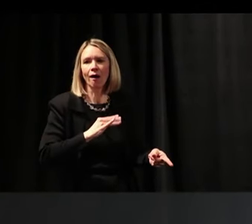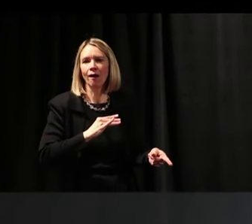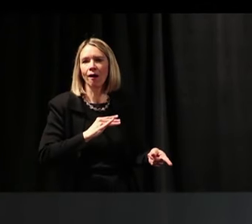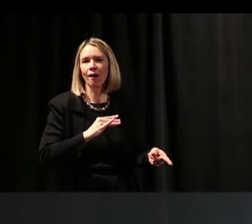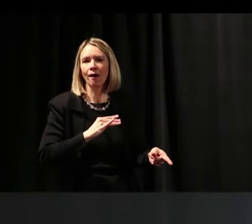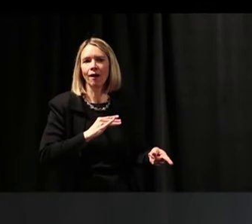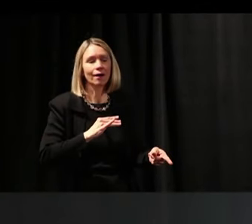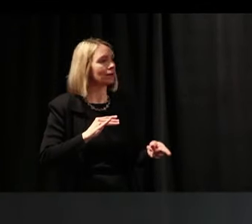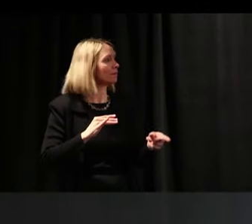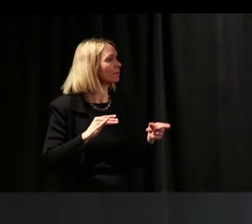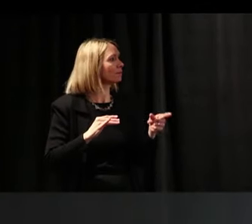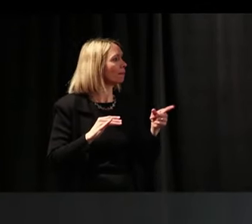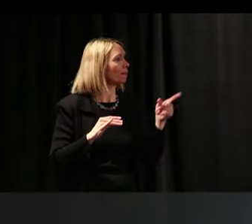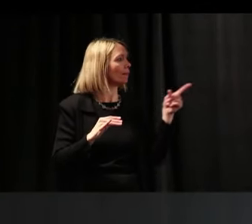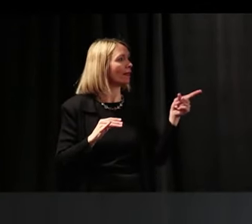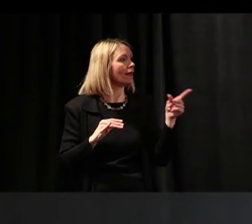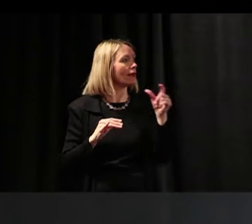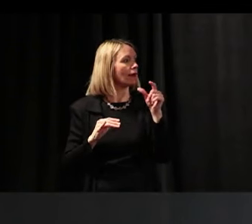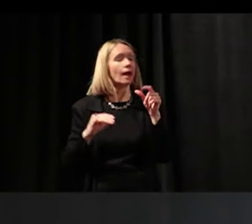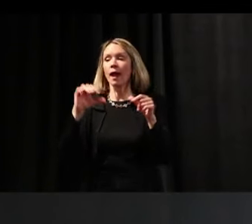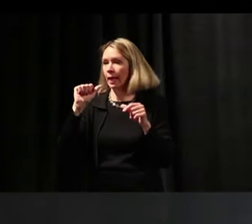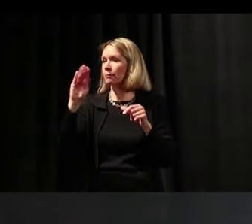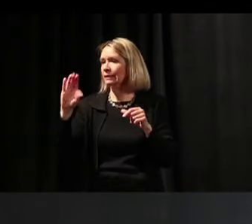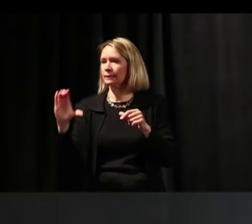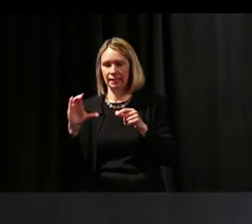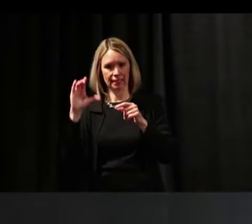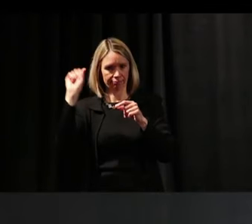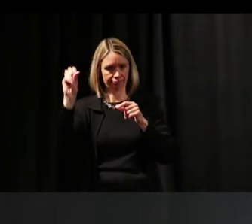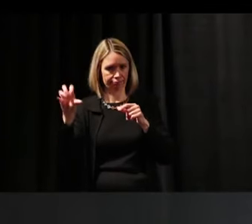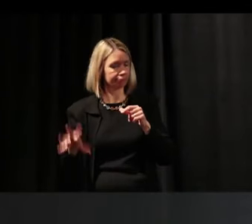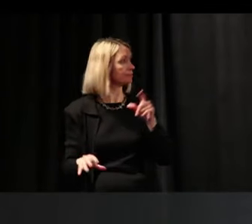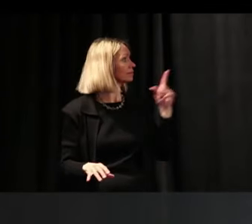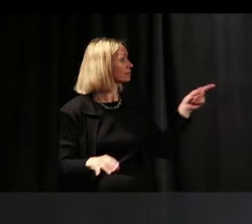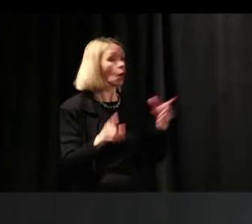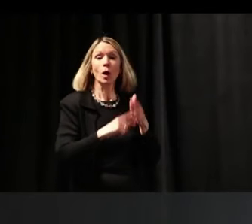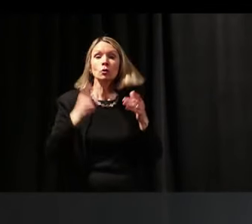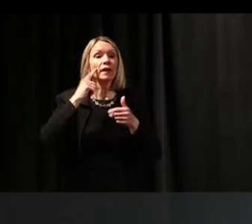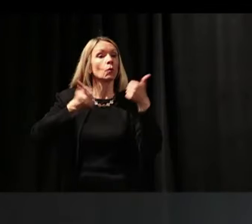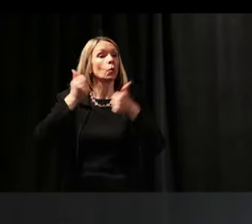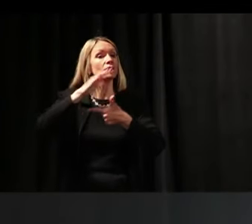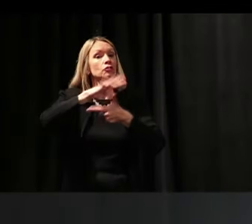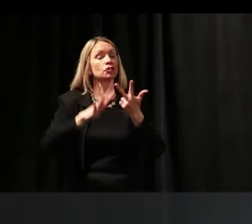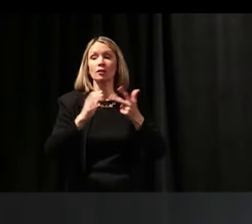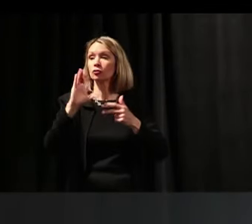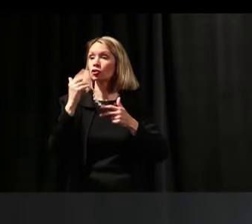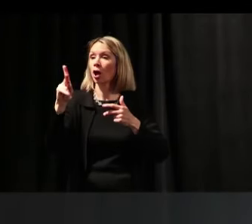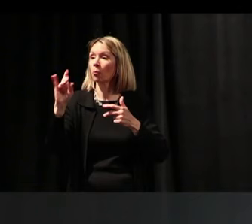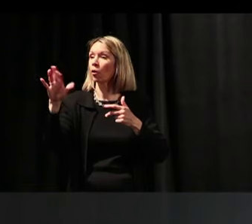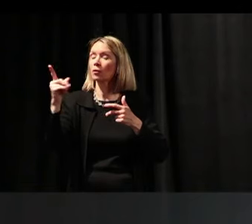and this is a C. So, what do you think the first chalkboard was? A?